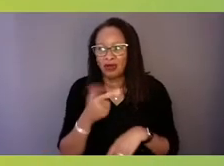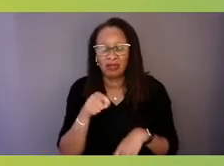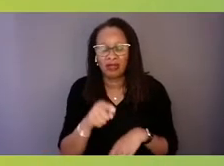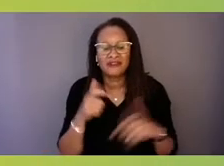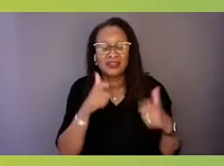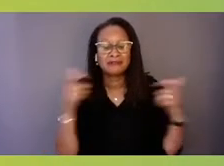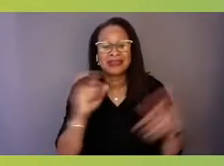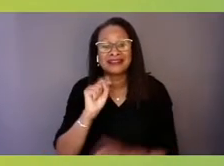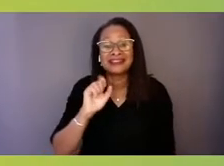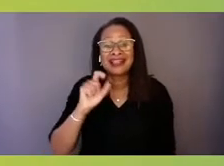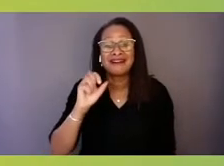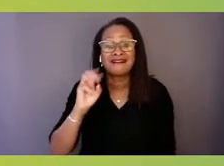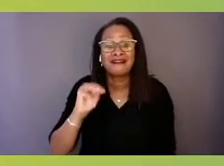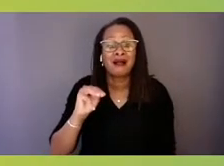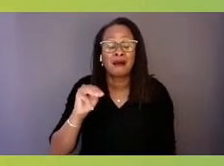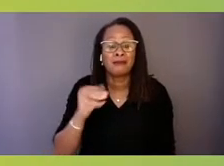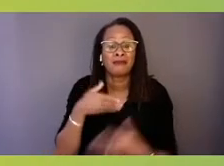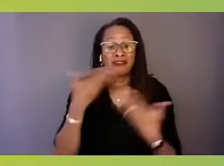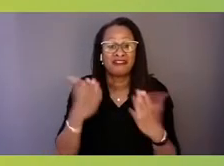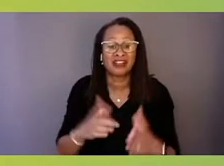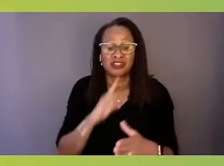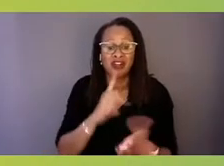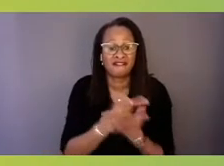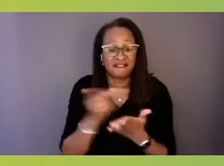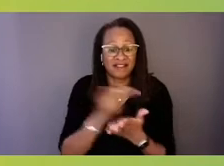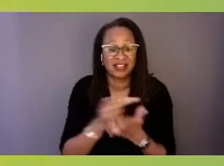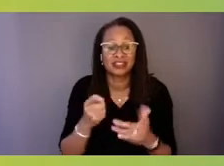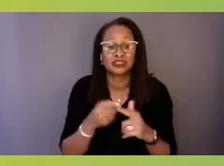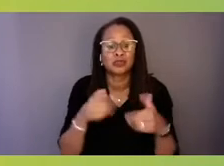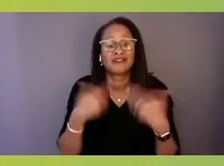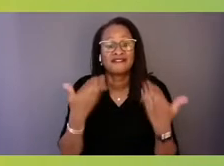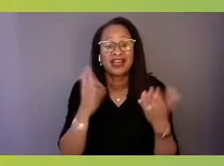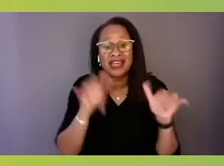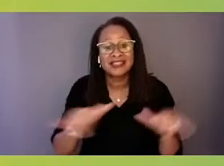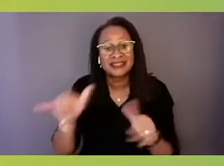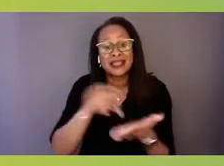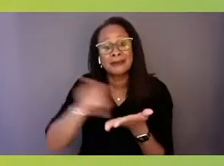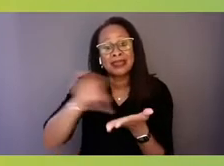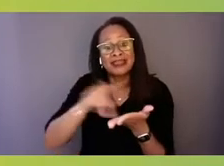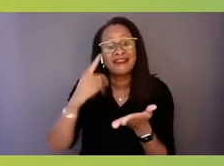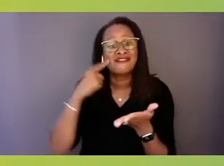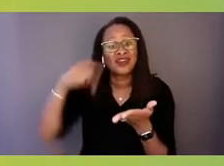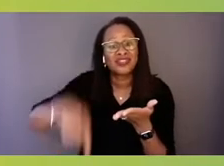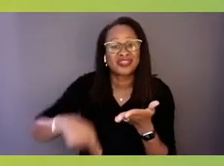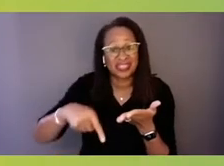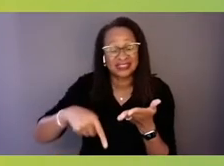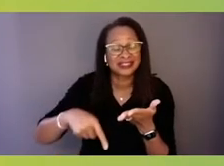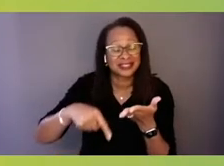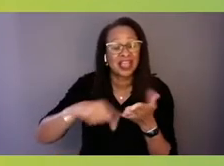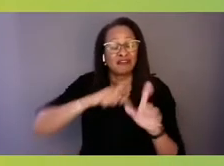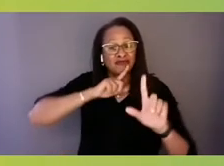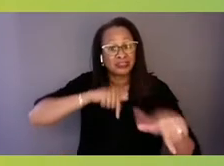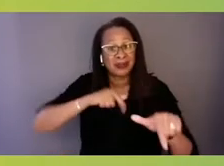are failing to provide the same payment for this crisis response as they do 9-1-1.